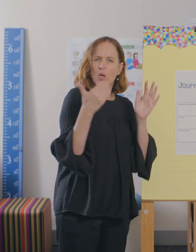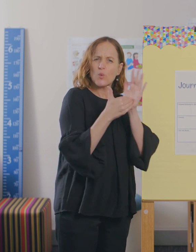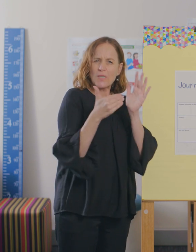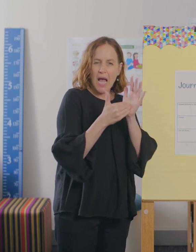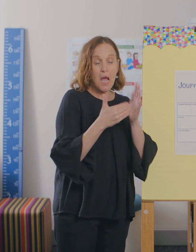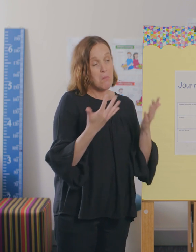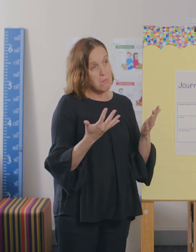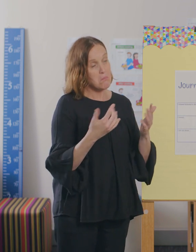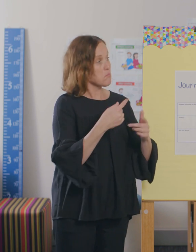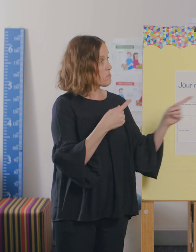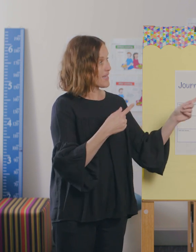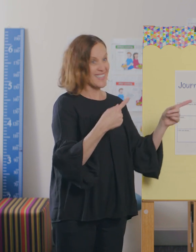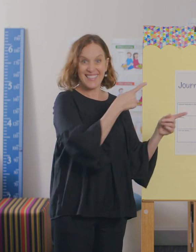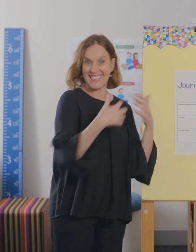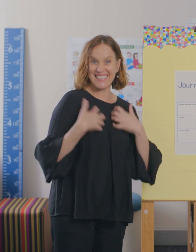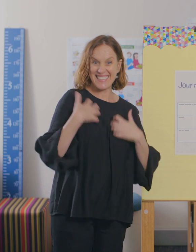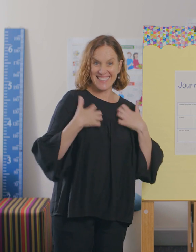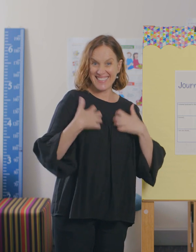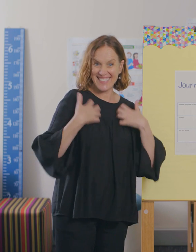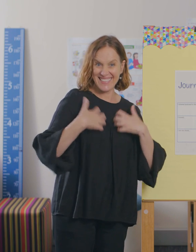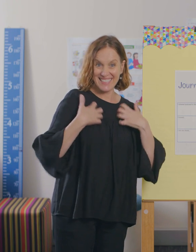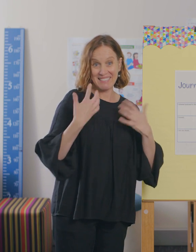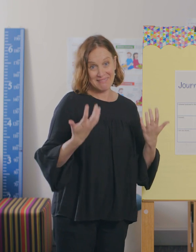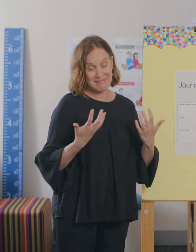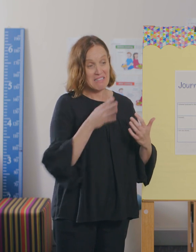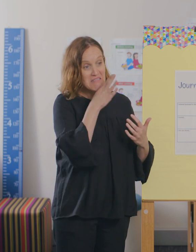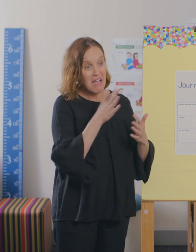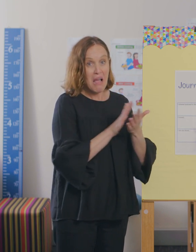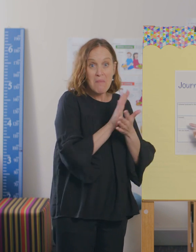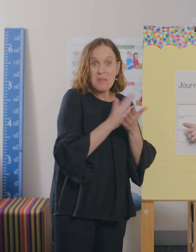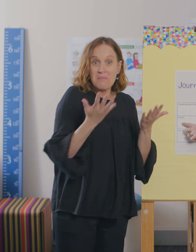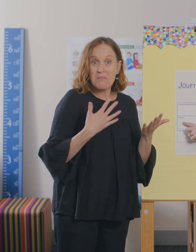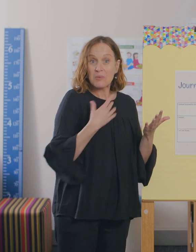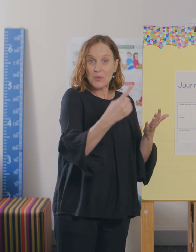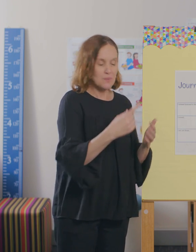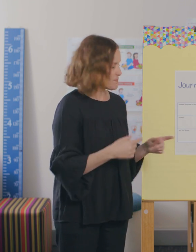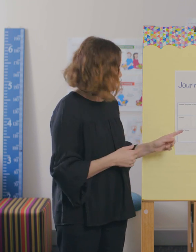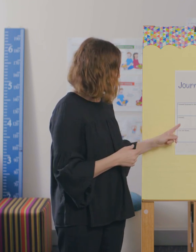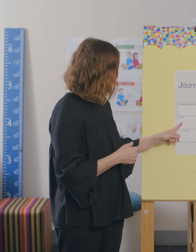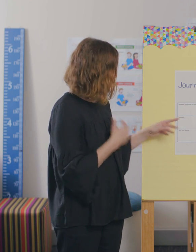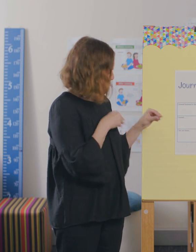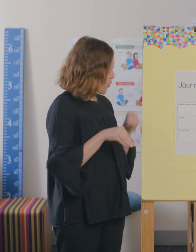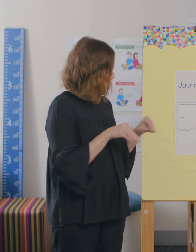For example: I'm excited. Three: How I move.